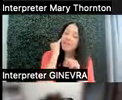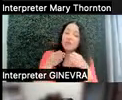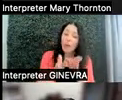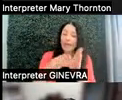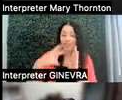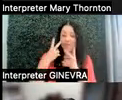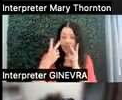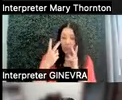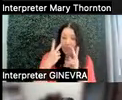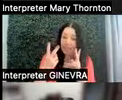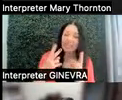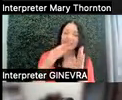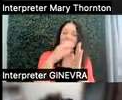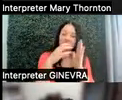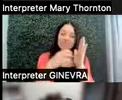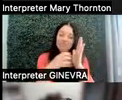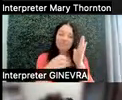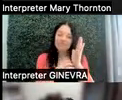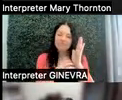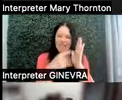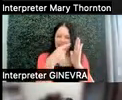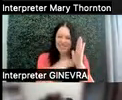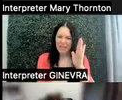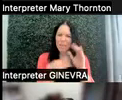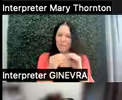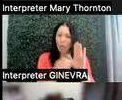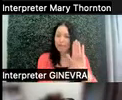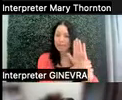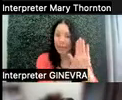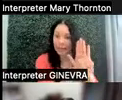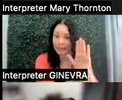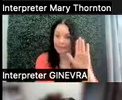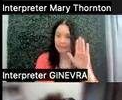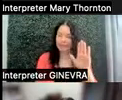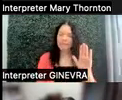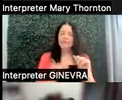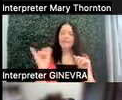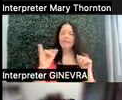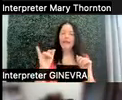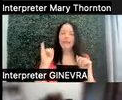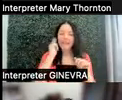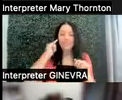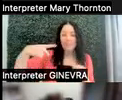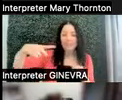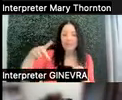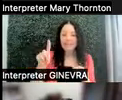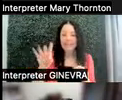might be able to make certain points more salient-- like if it's a PDF, using different colors.